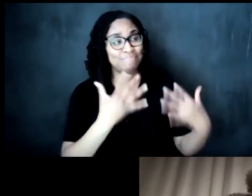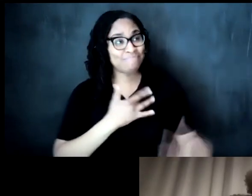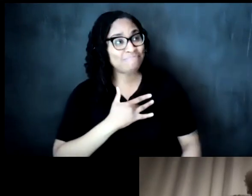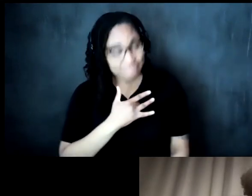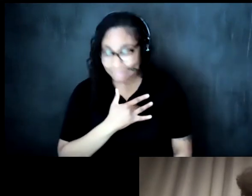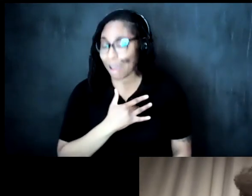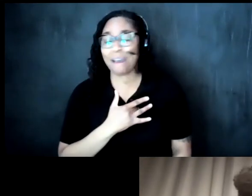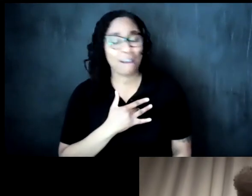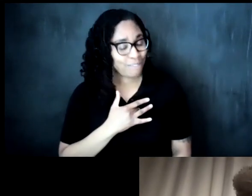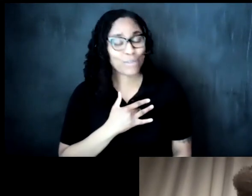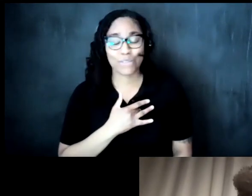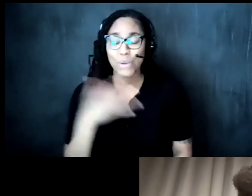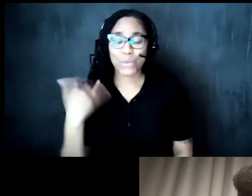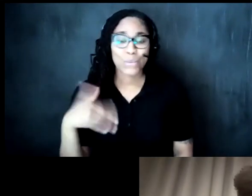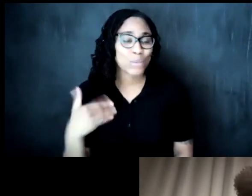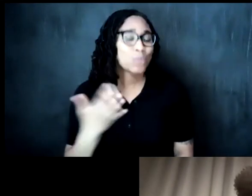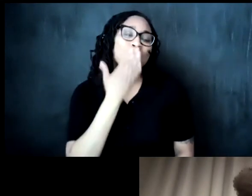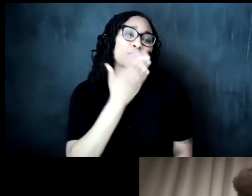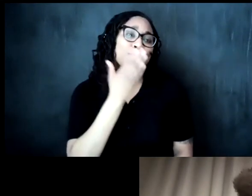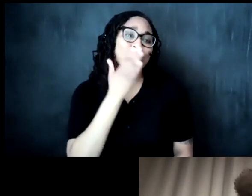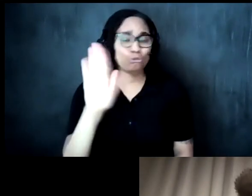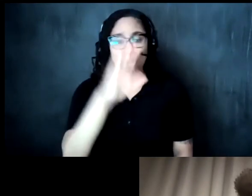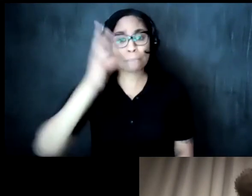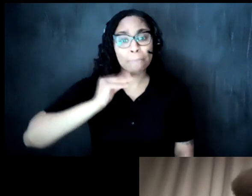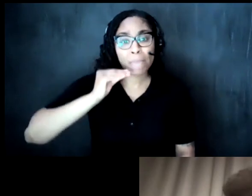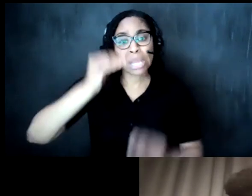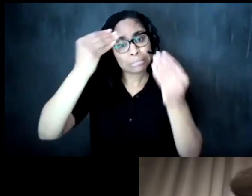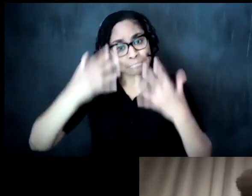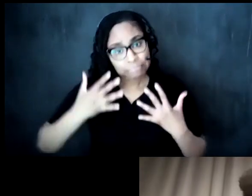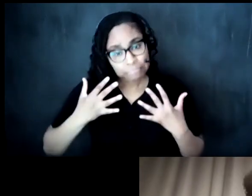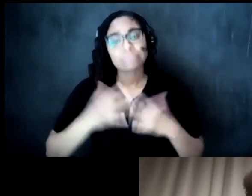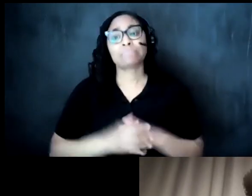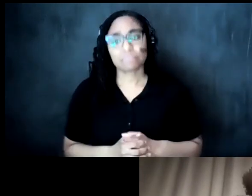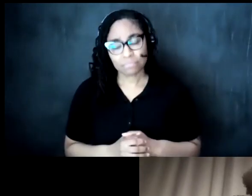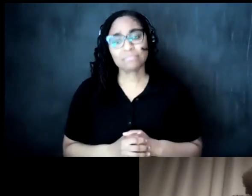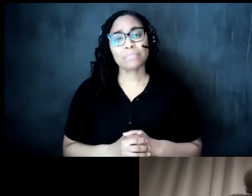insightful and thank you for you know sharing your experience at harvard um as as a fellow um